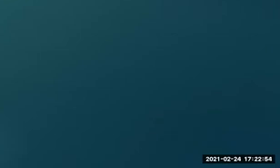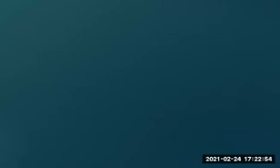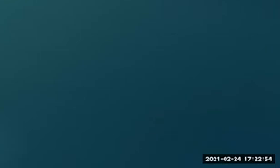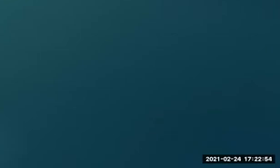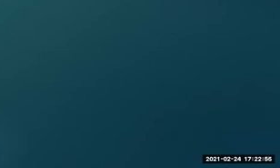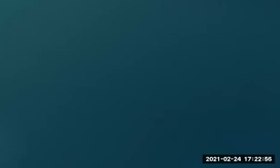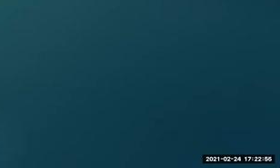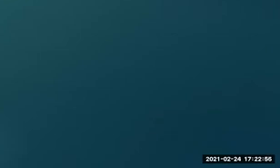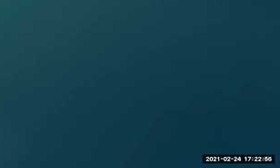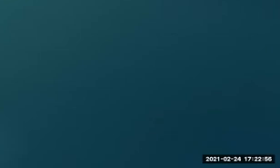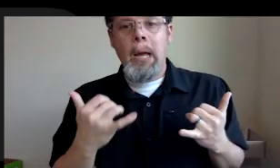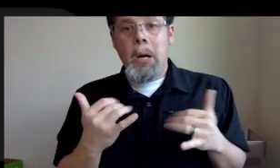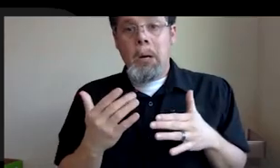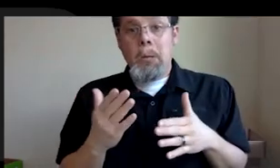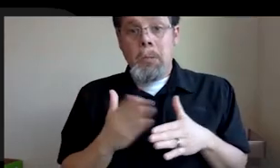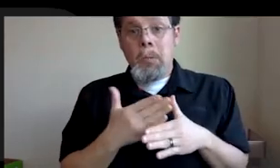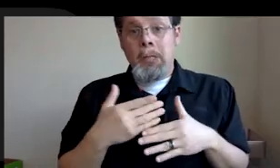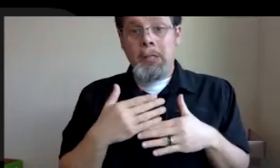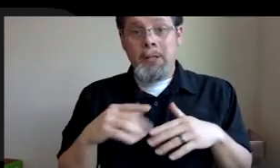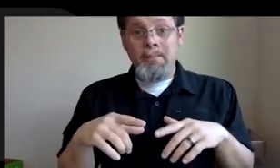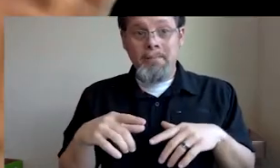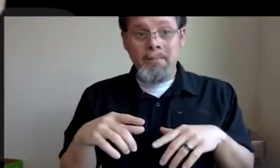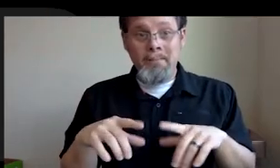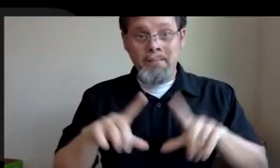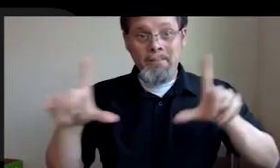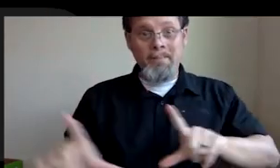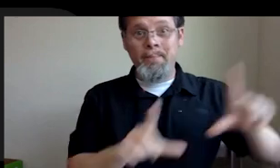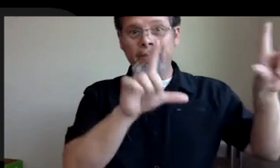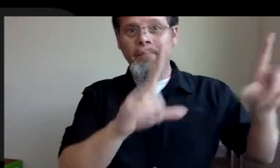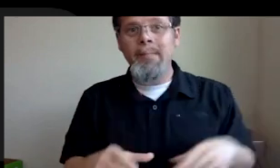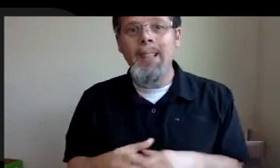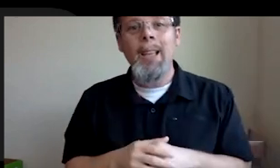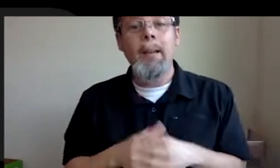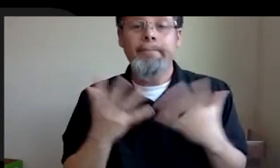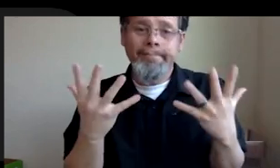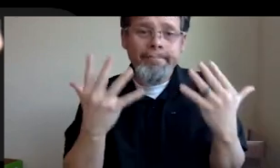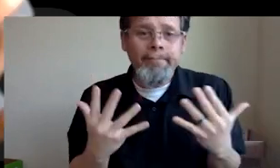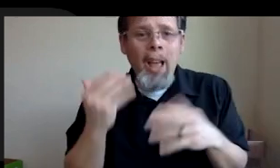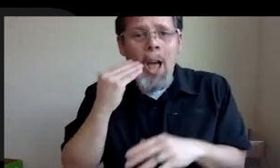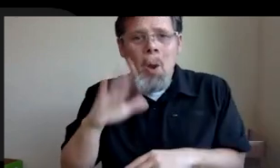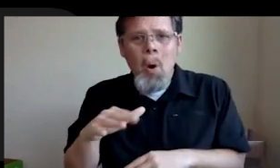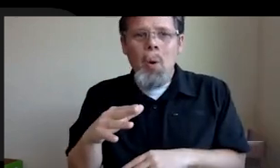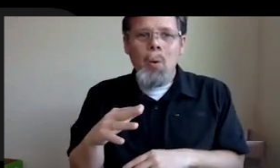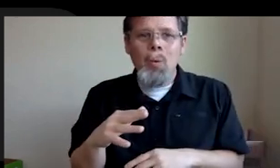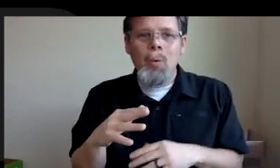screen share. Kapam. Unfortunately that I wanted to put this presentation into two